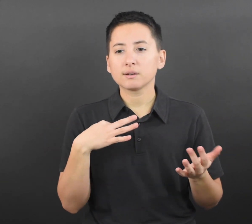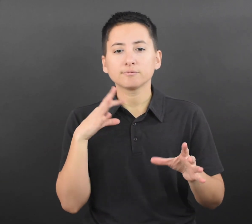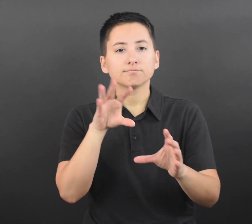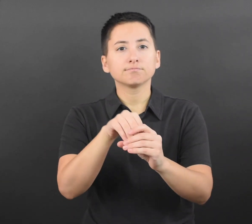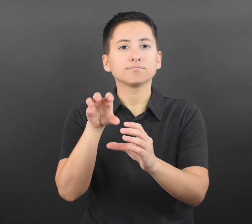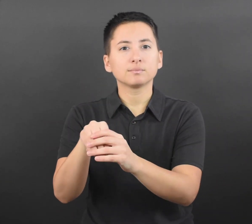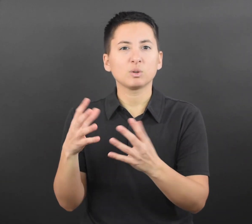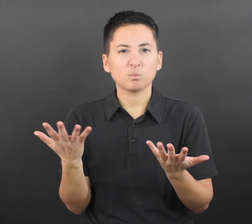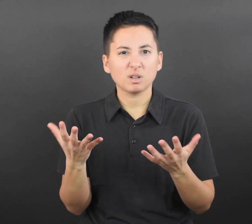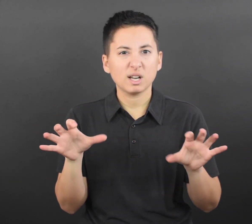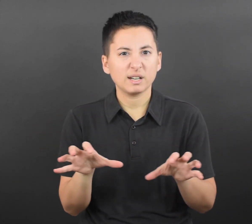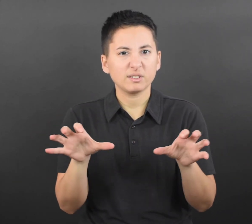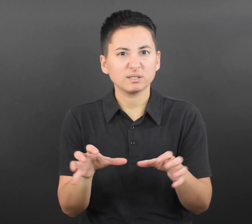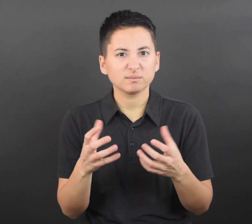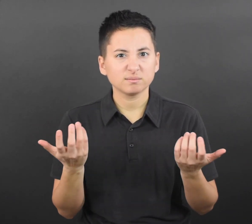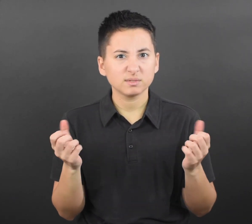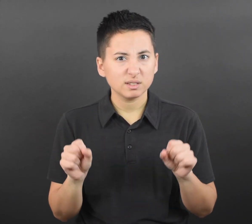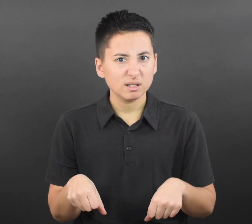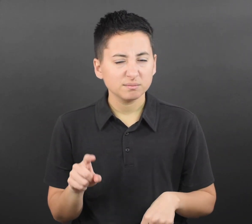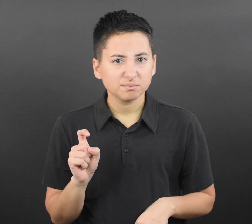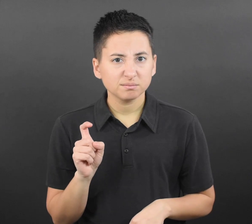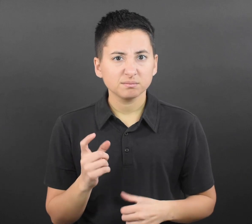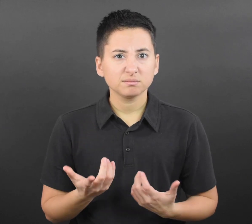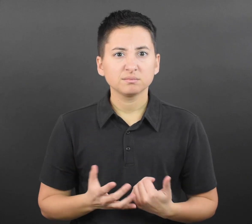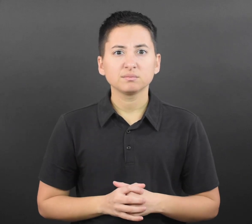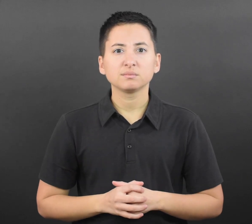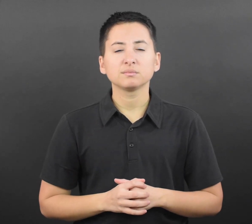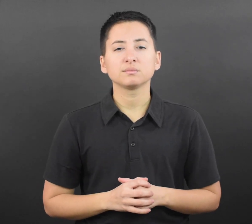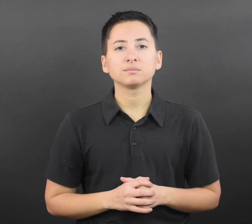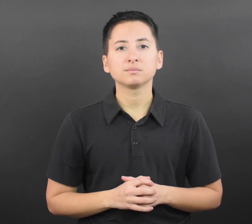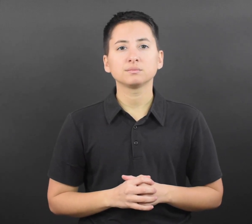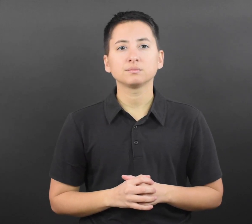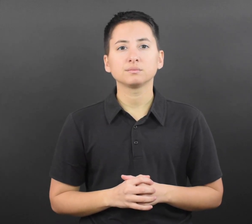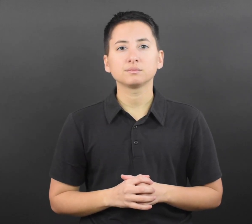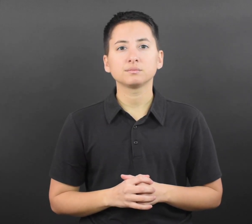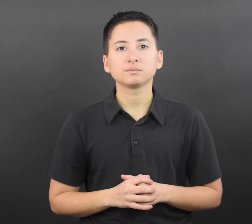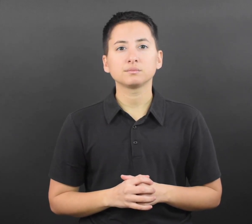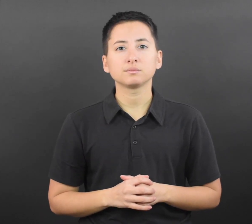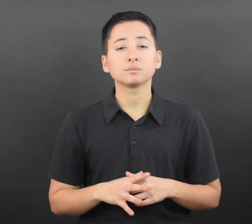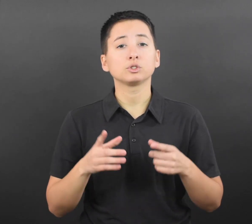What activities can a student or staff member participate in while in quarantine?